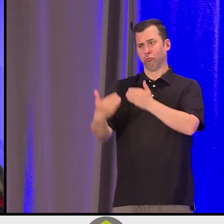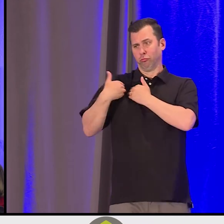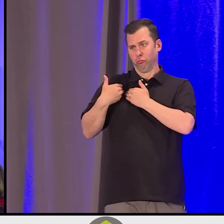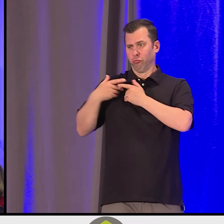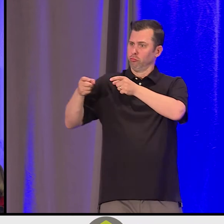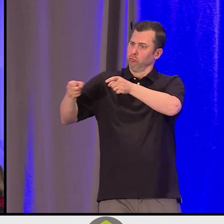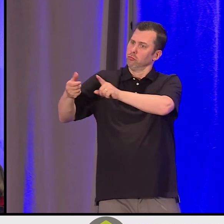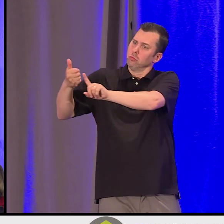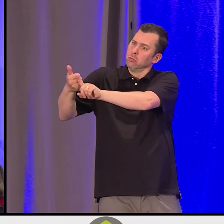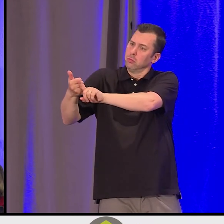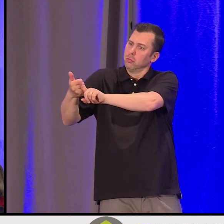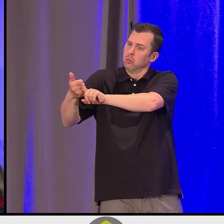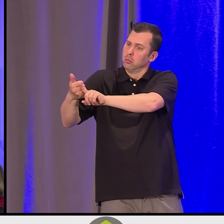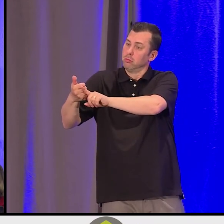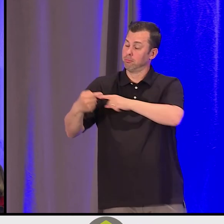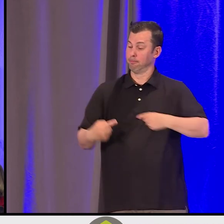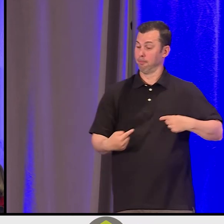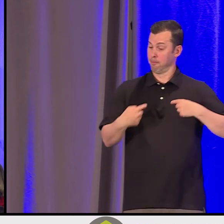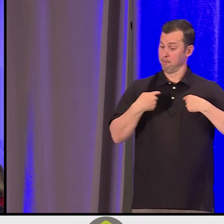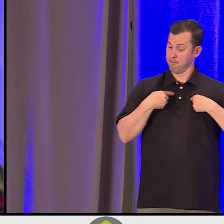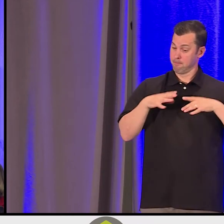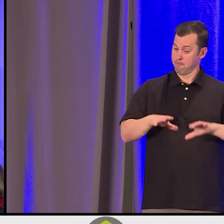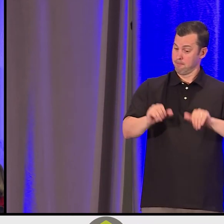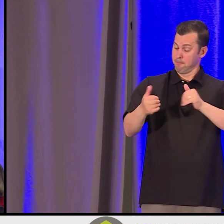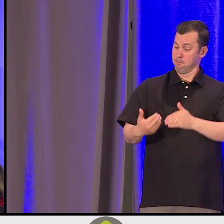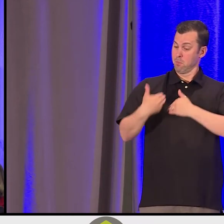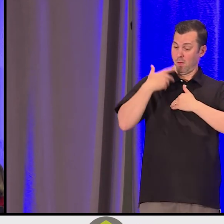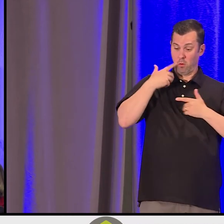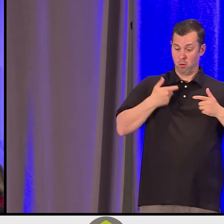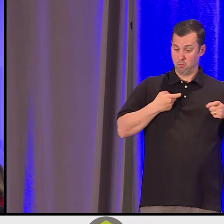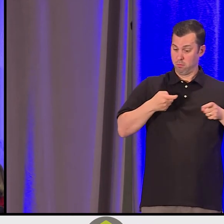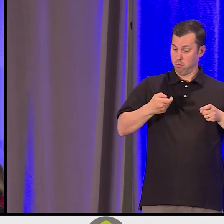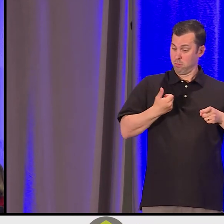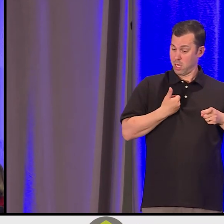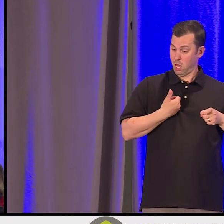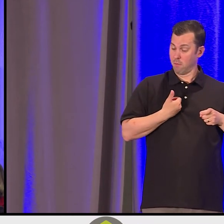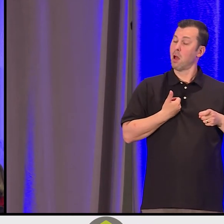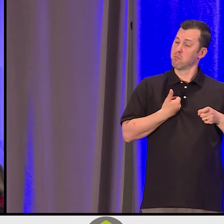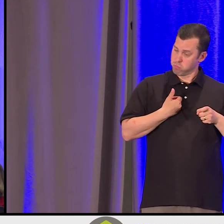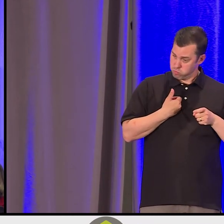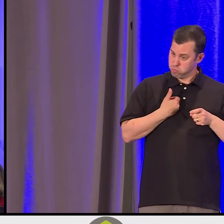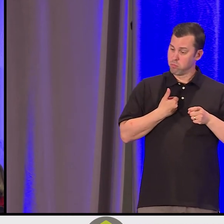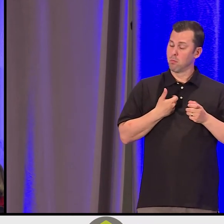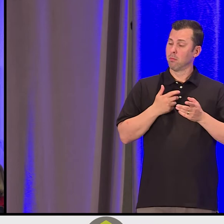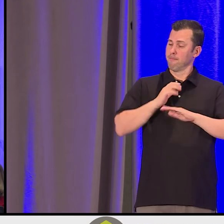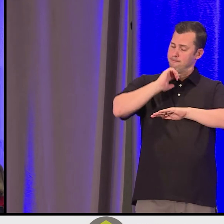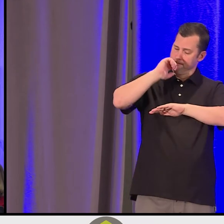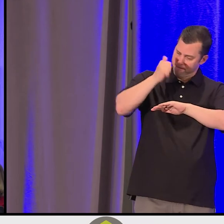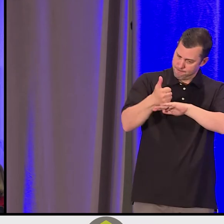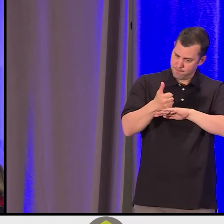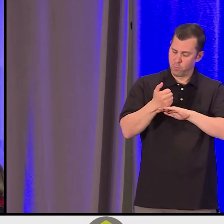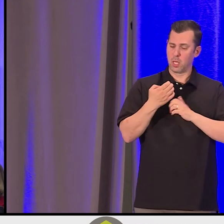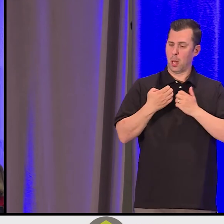Take responsibility for ourselves, to create an emotional, psychological safety and wellness and wellbeing.